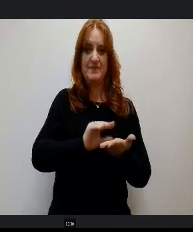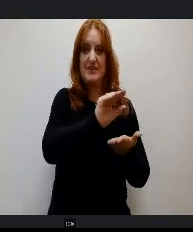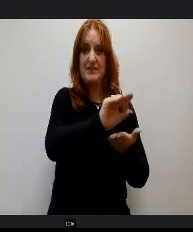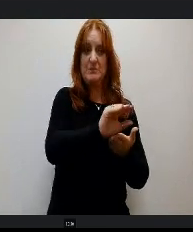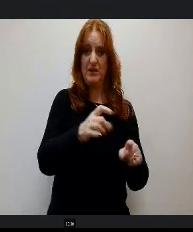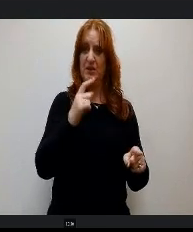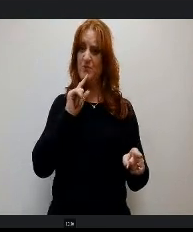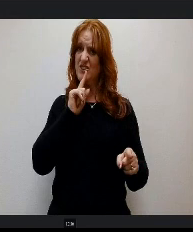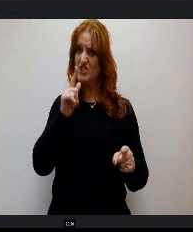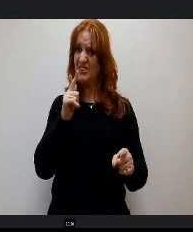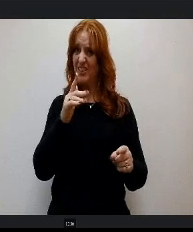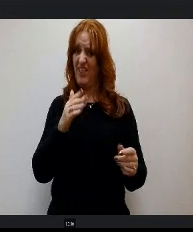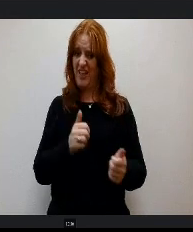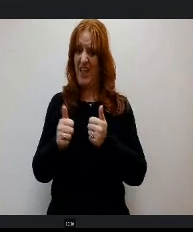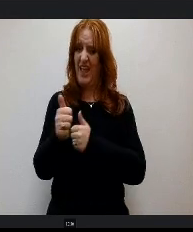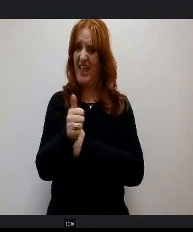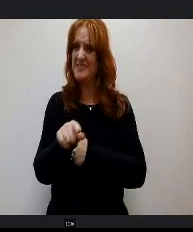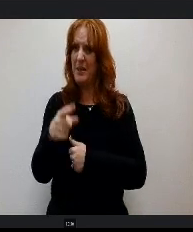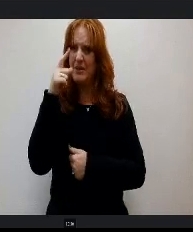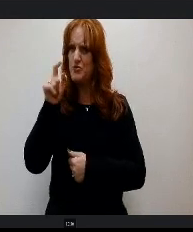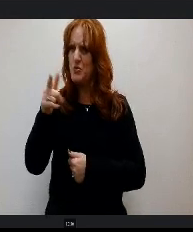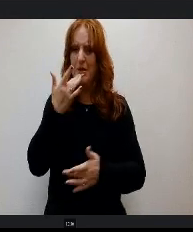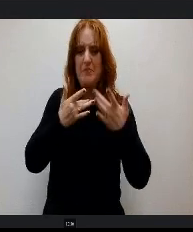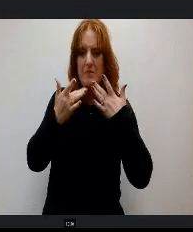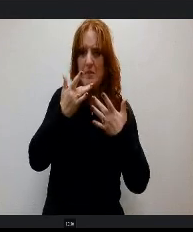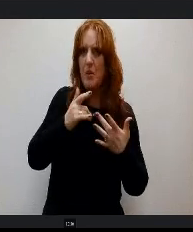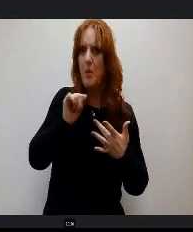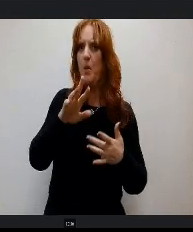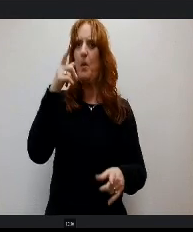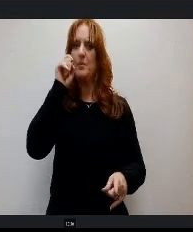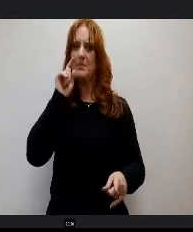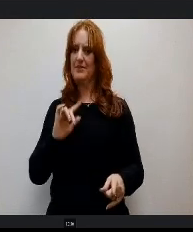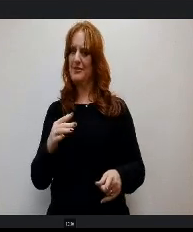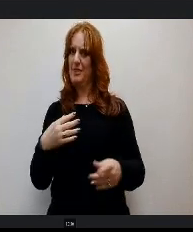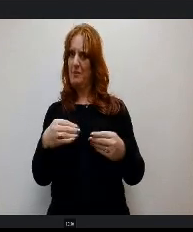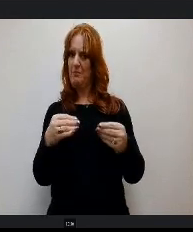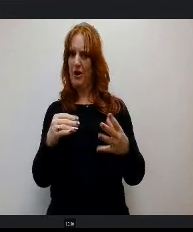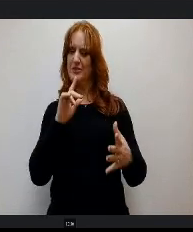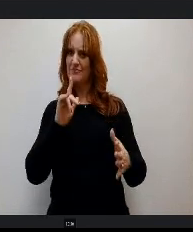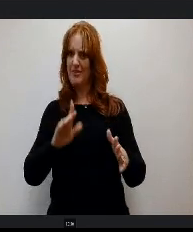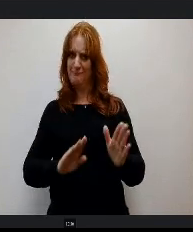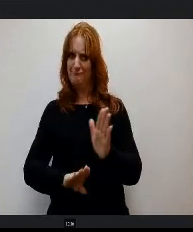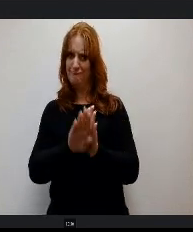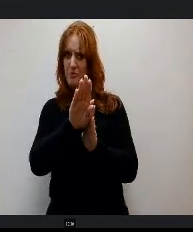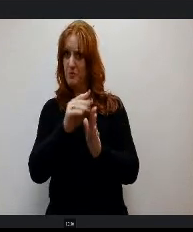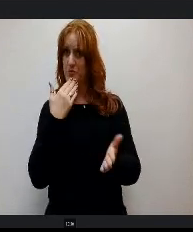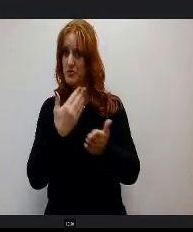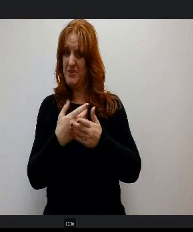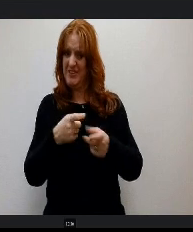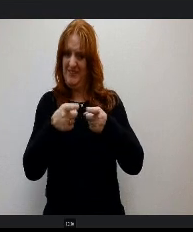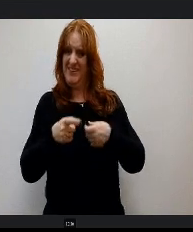t just from you being frugal or is that market performing well and giving us more interest in the first last couple of years or what